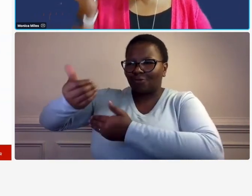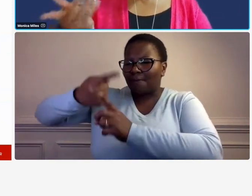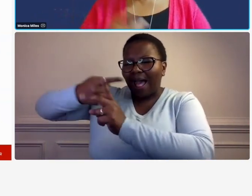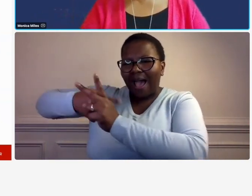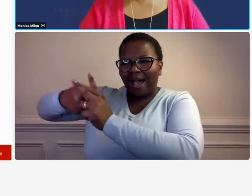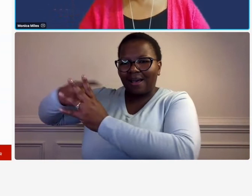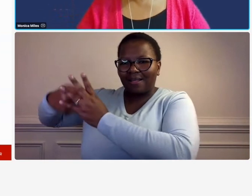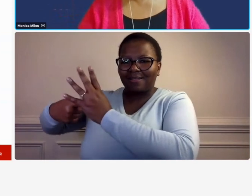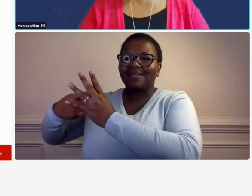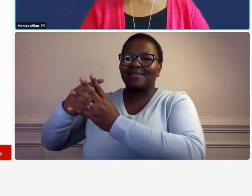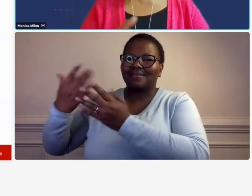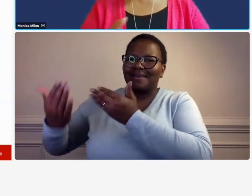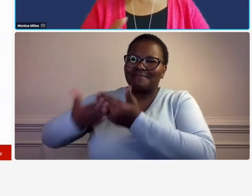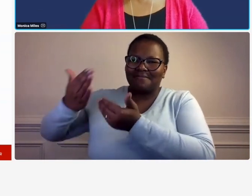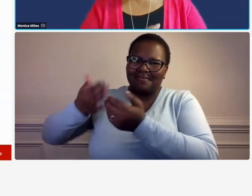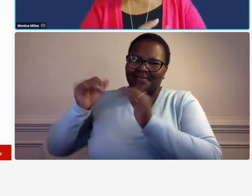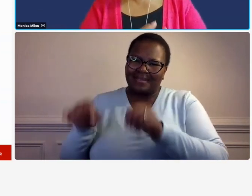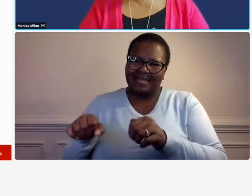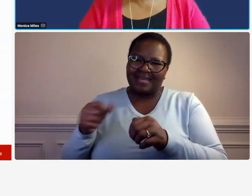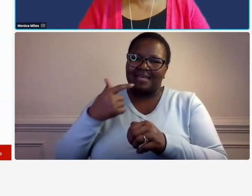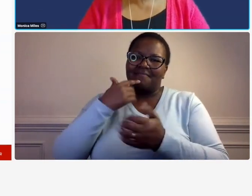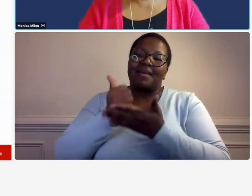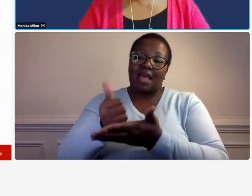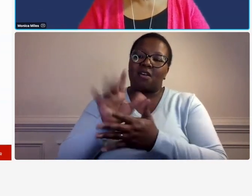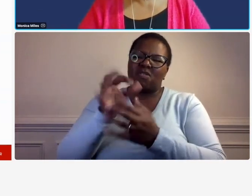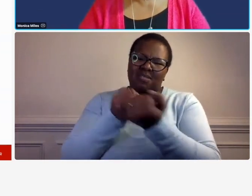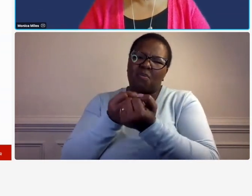you have an adequate accounting system is having your written policies and procedures and internal